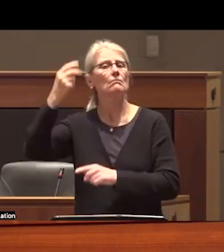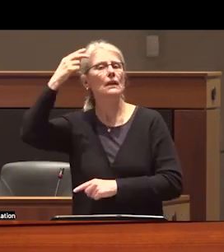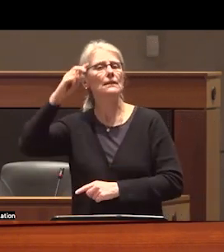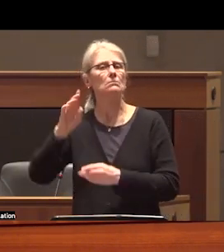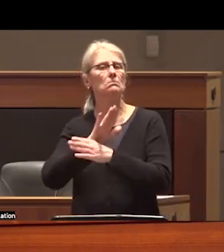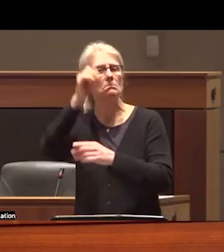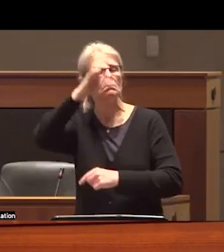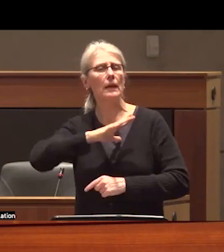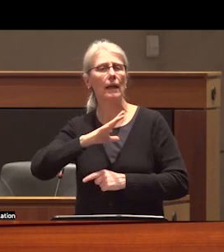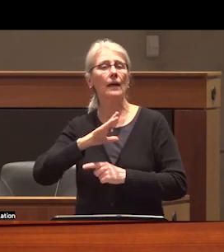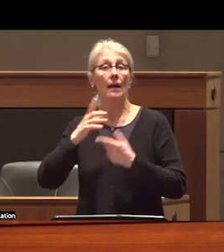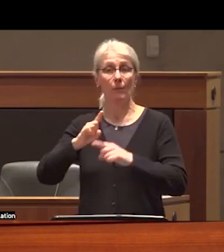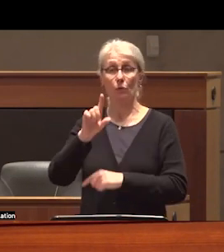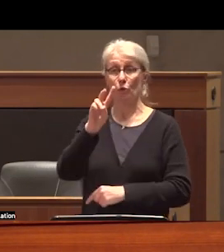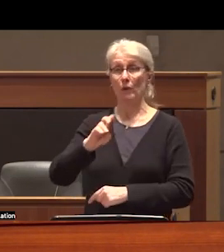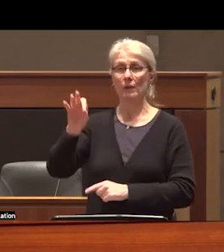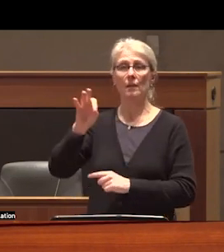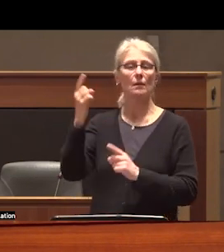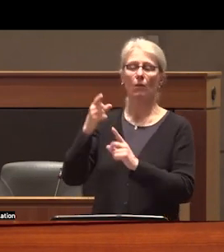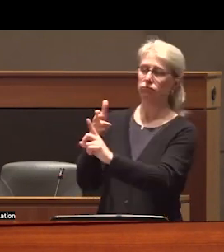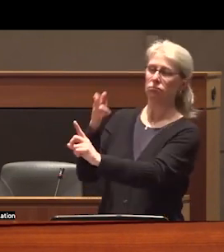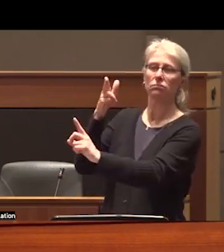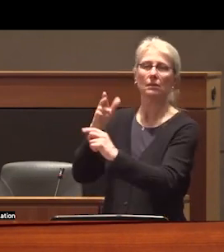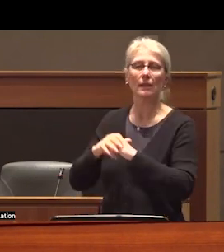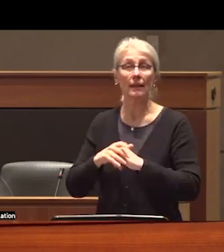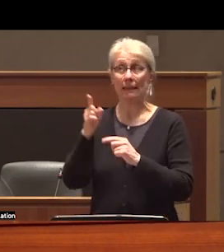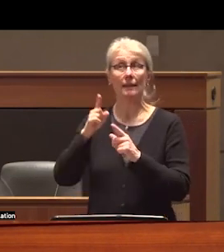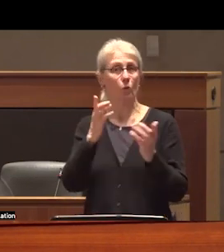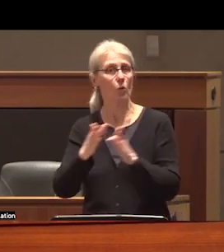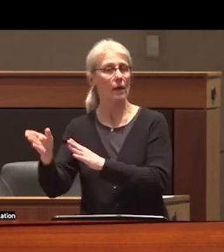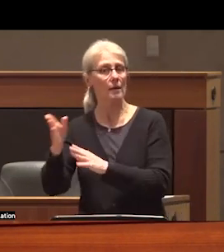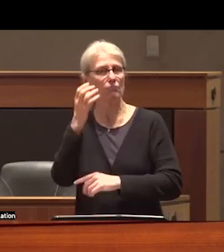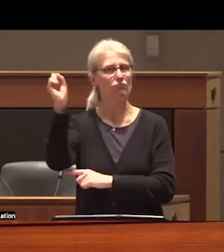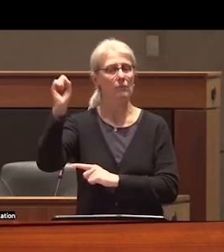who was fatally shot in 2009 after organizing protests against the Calgary headquartered